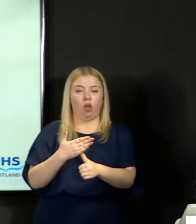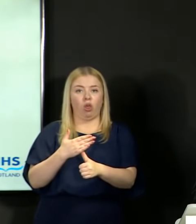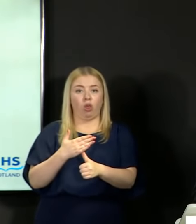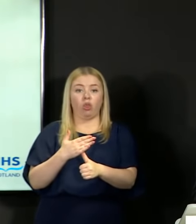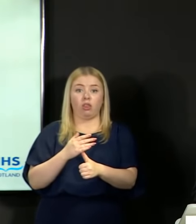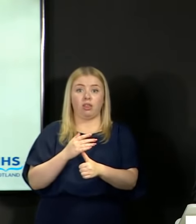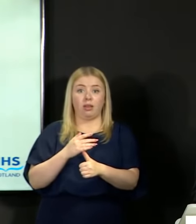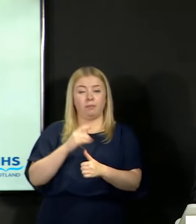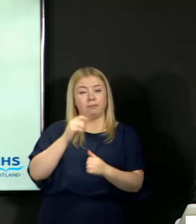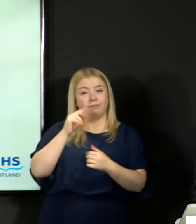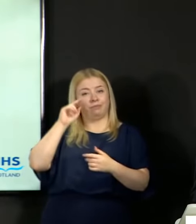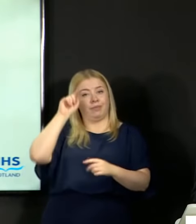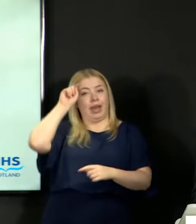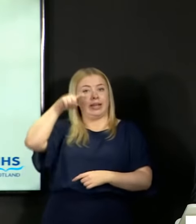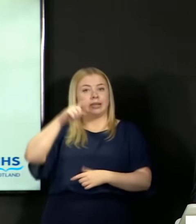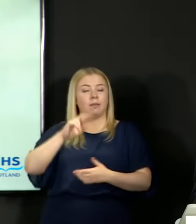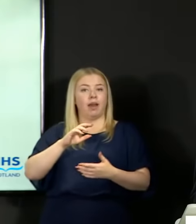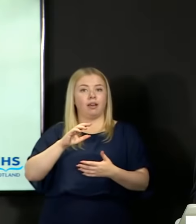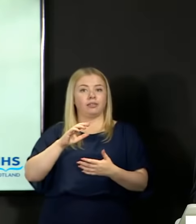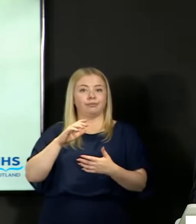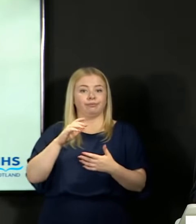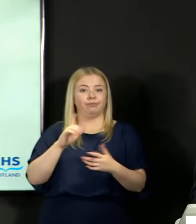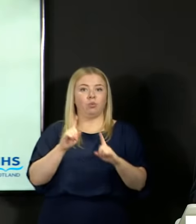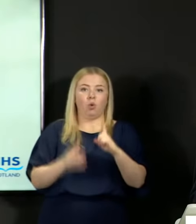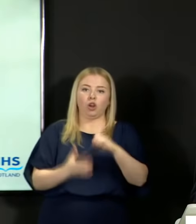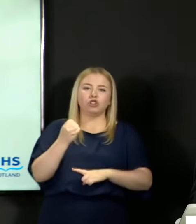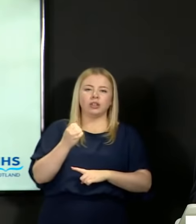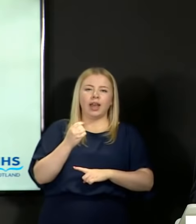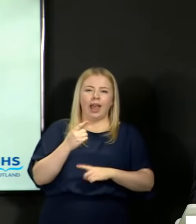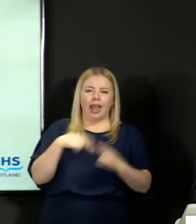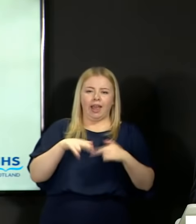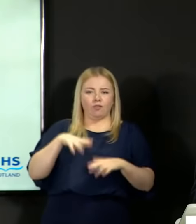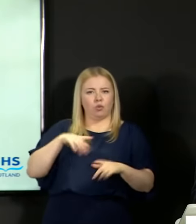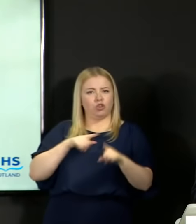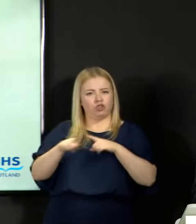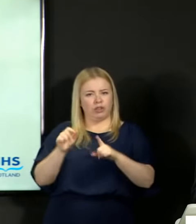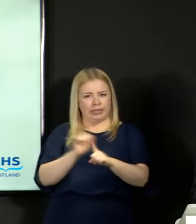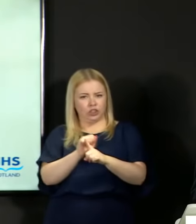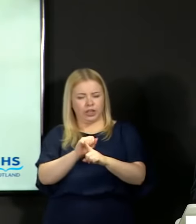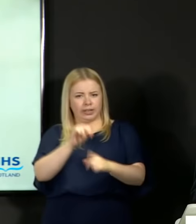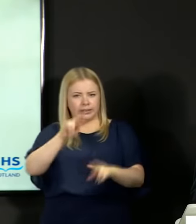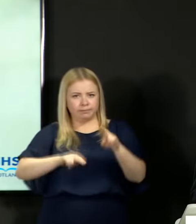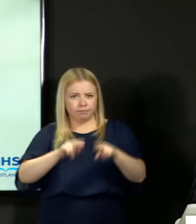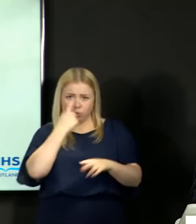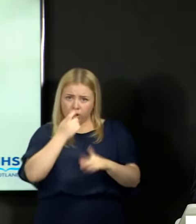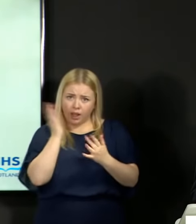I want to end once again by extending my congratulations and best wishes to those learners who have gained qualifications